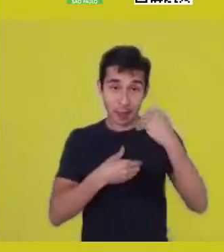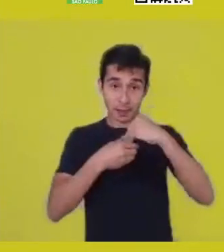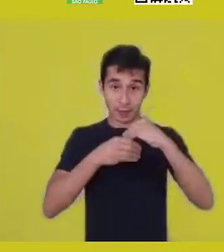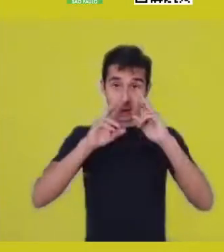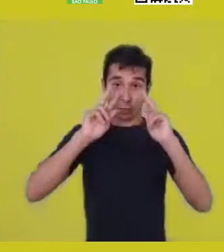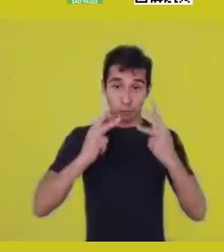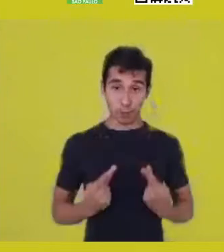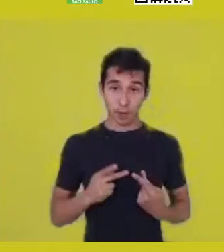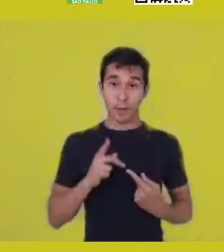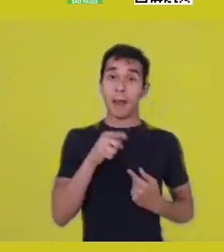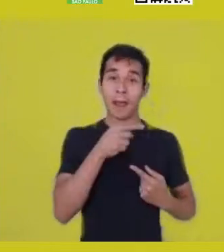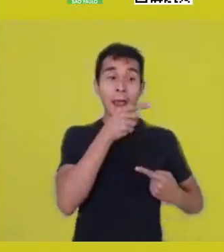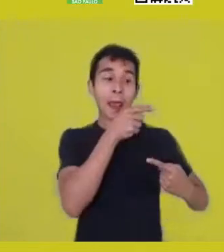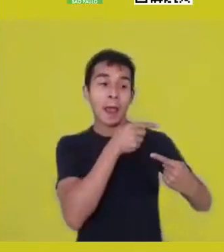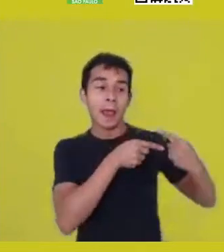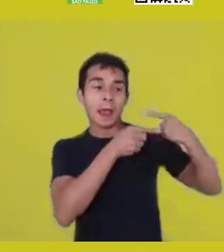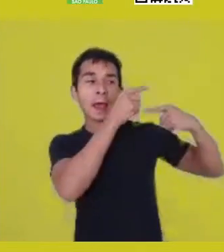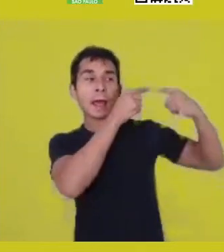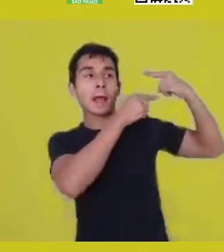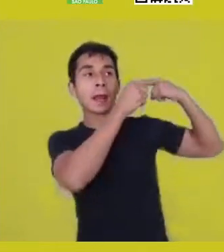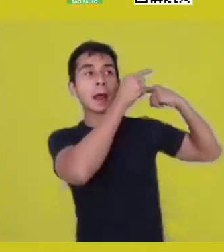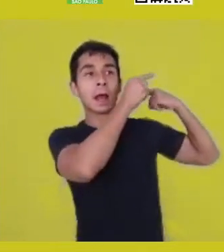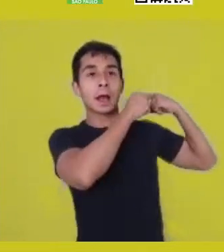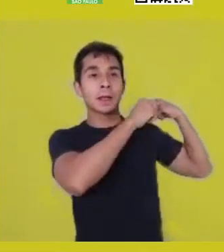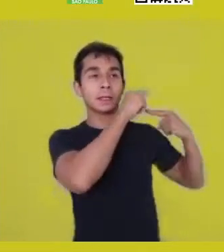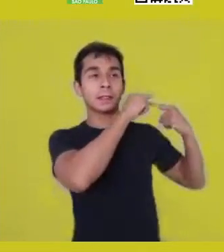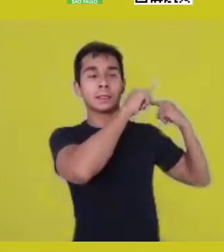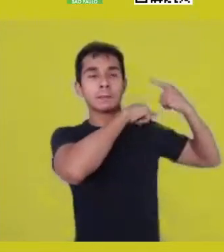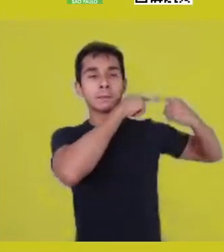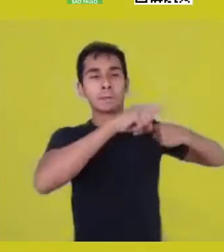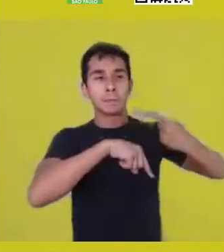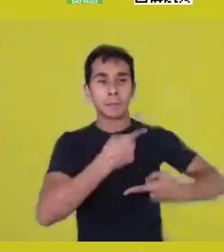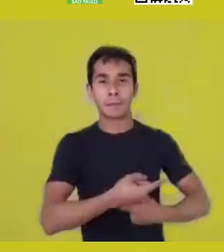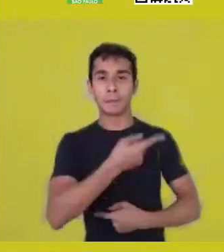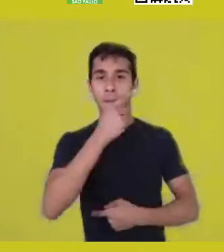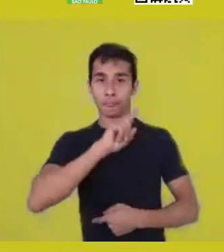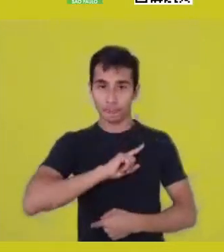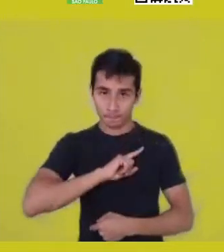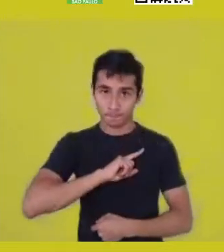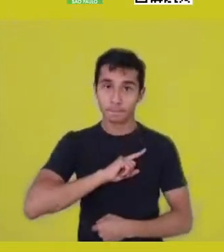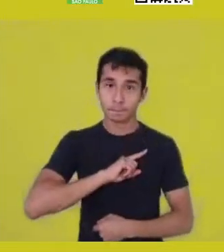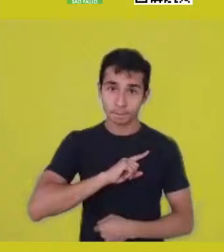A humanist project that seeks harmony and balance